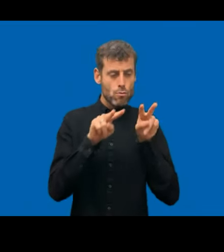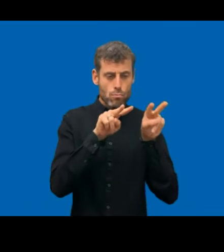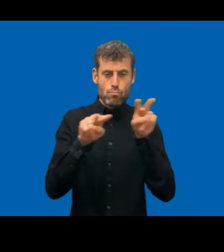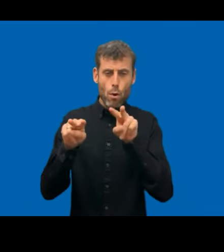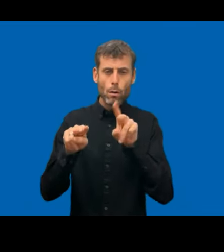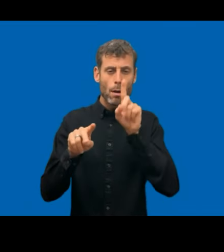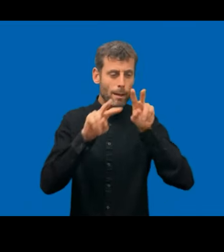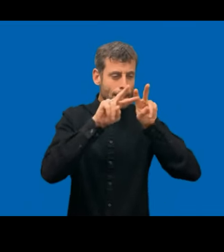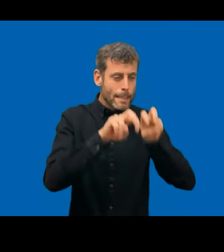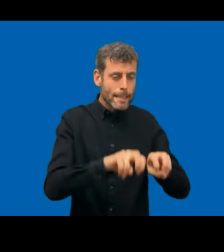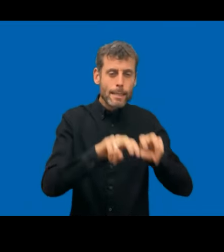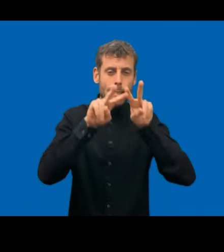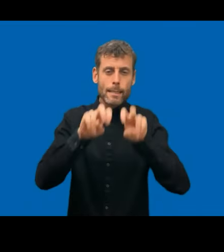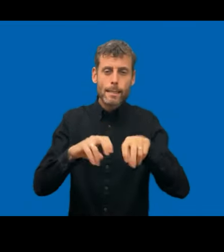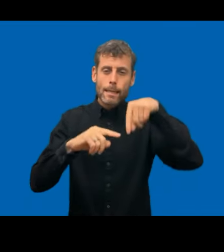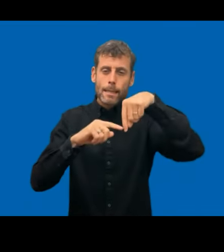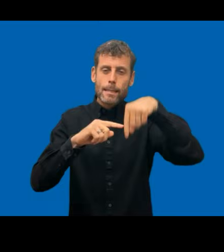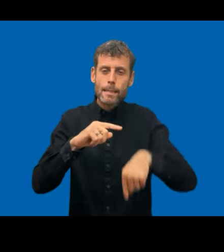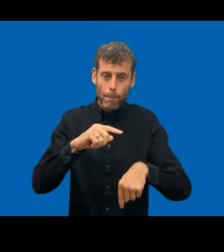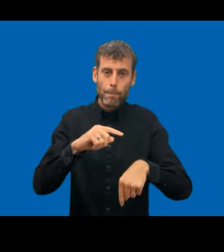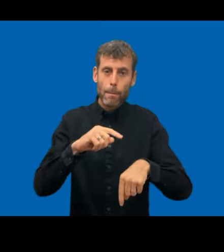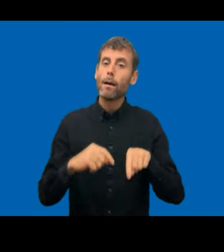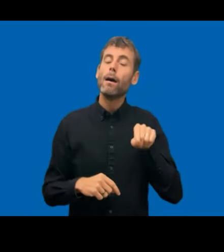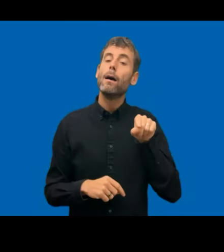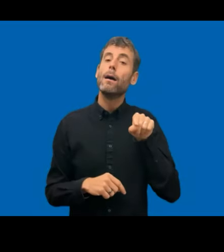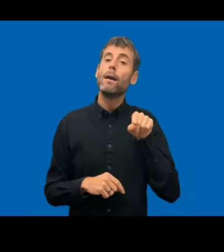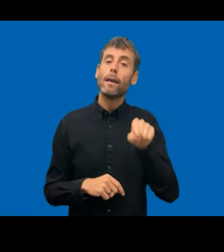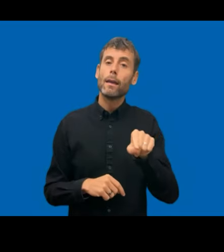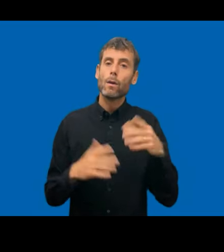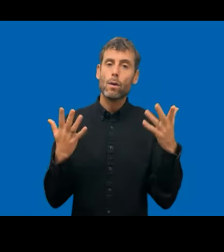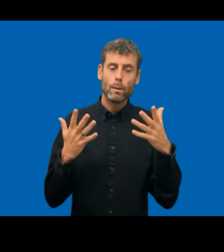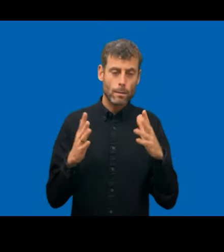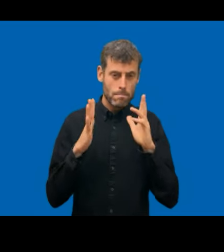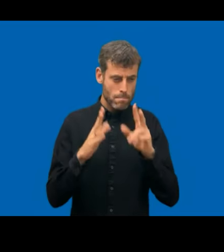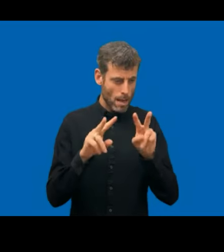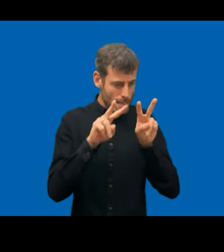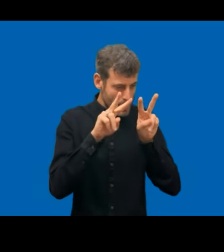all the requirements for the relevant requirements in the applicable requirements in the EN,